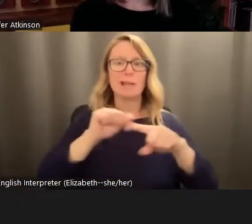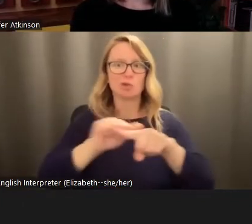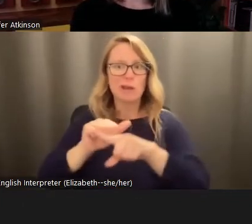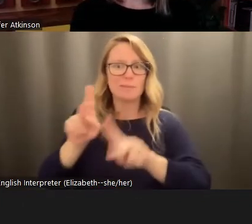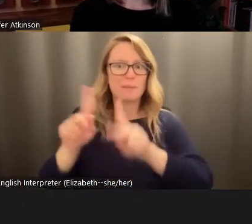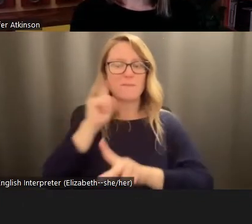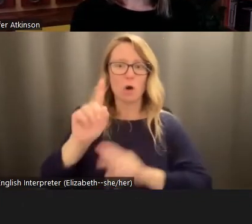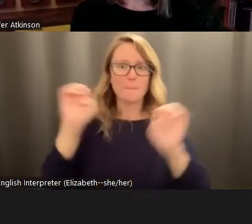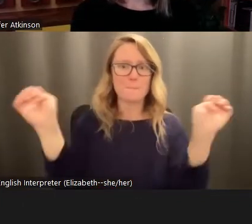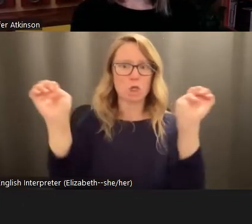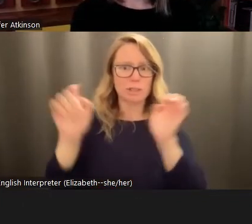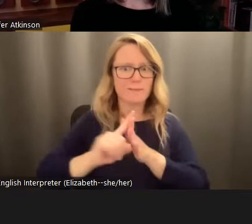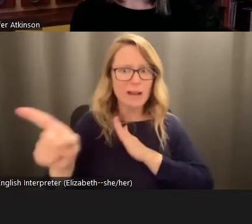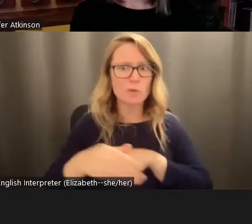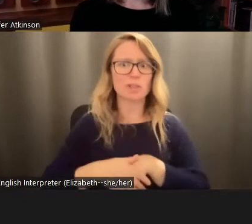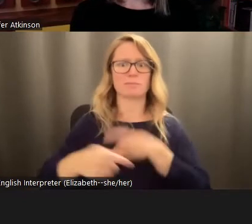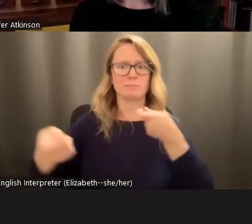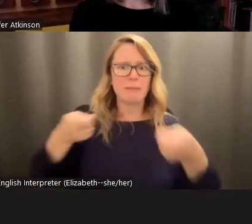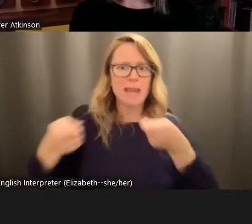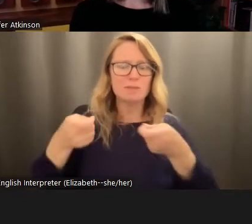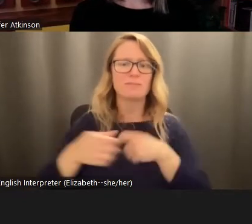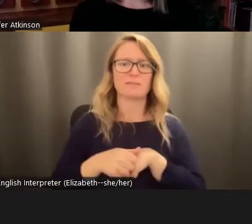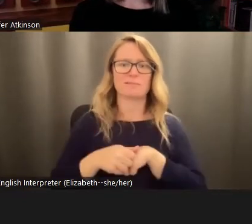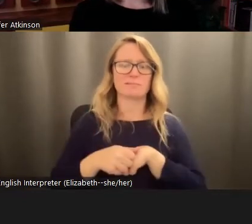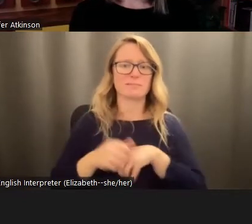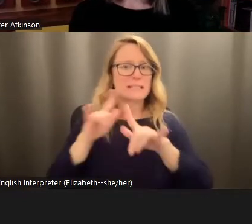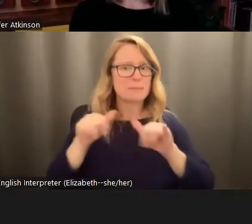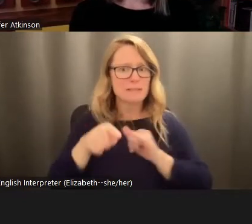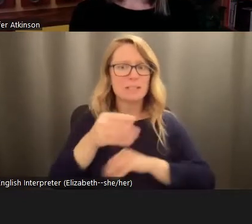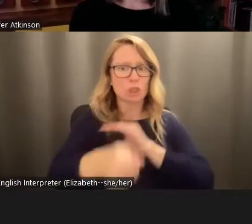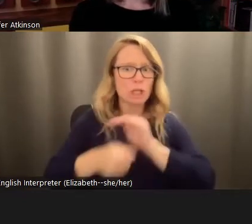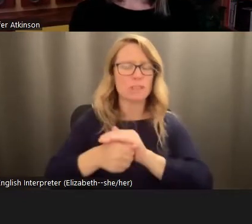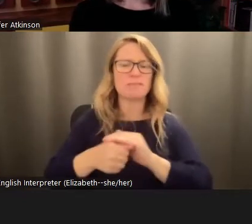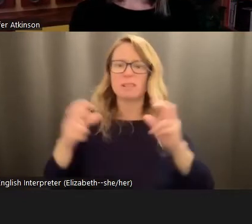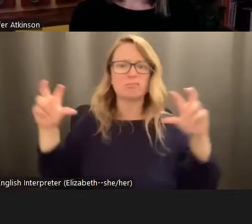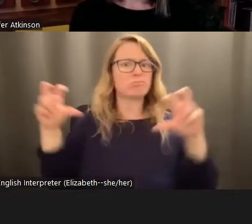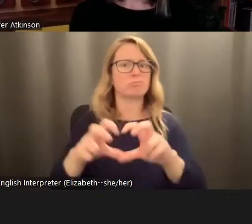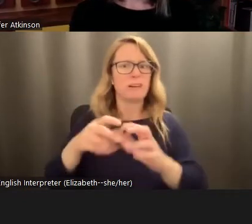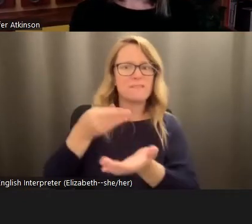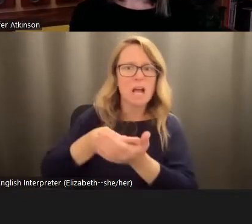and management. And while they're just in them shelters, and give them funding, give them some kind of stipends or